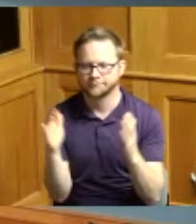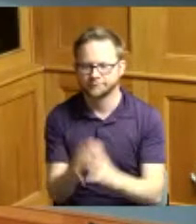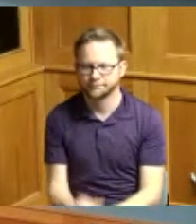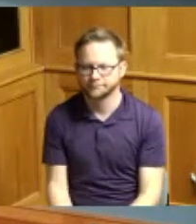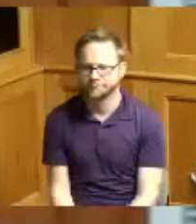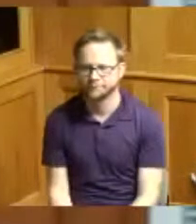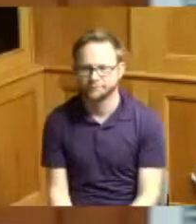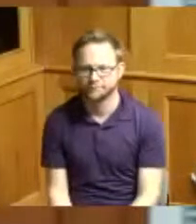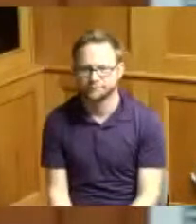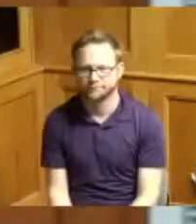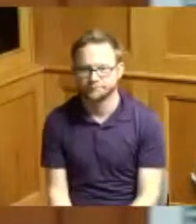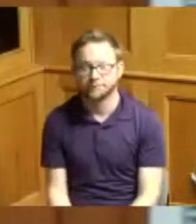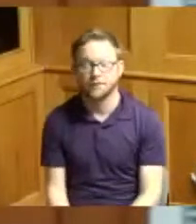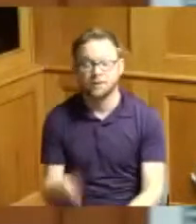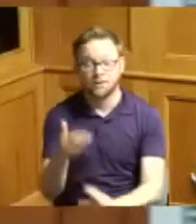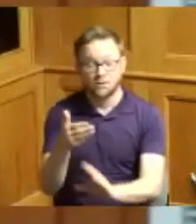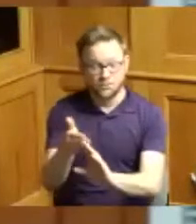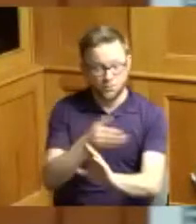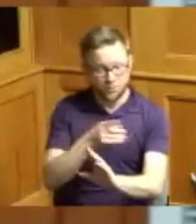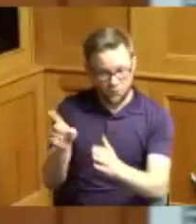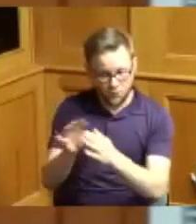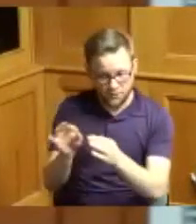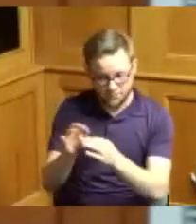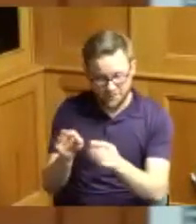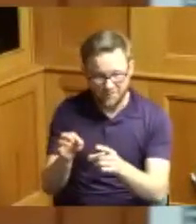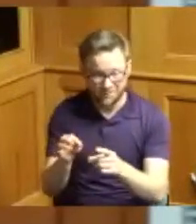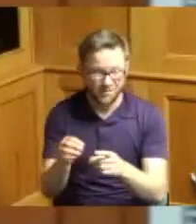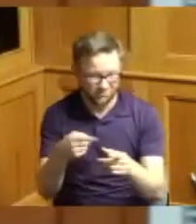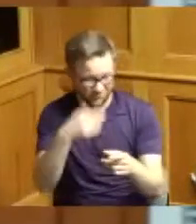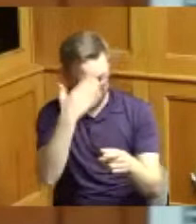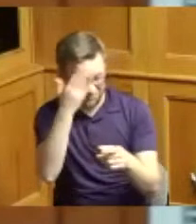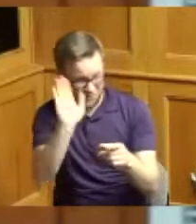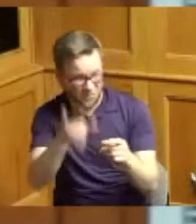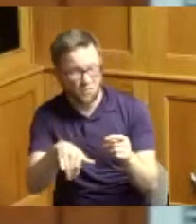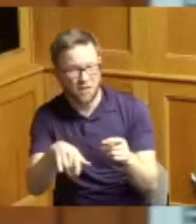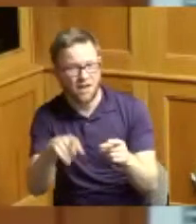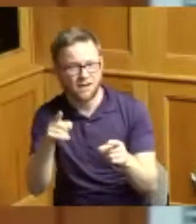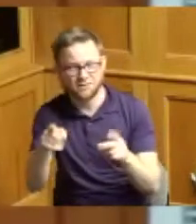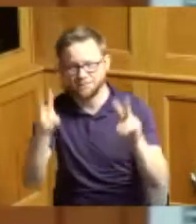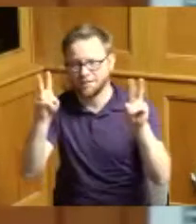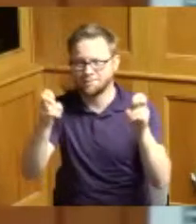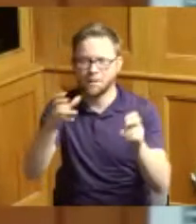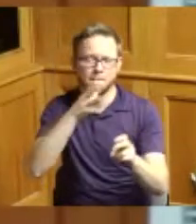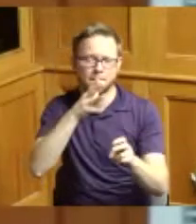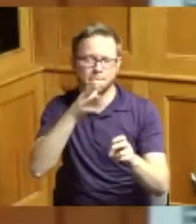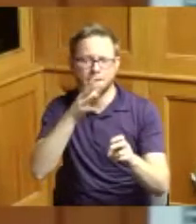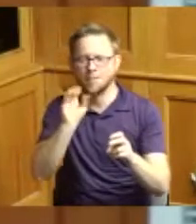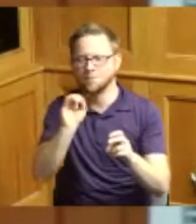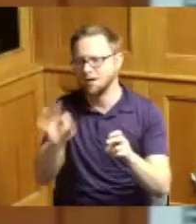and before she speaks she has been known as the mama of Cincinnati the mama of Hamilton County